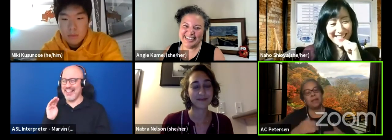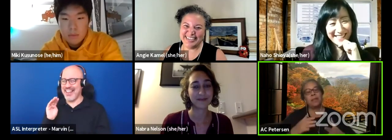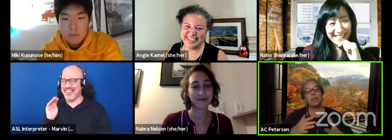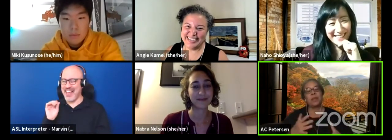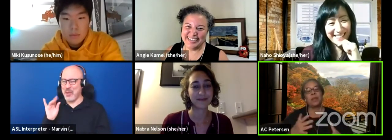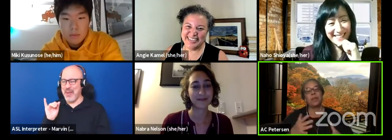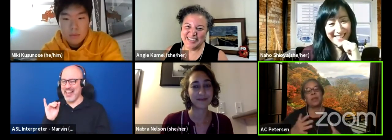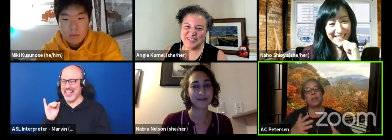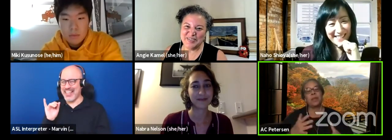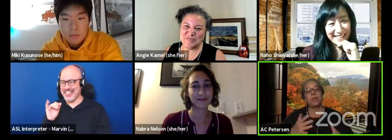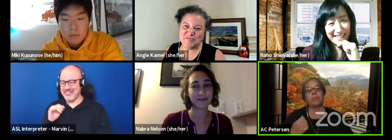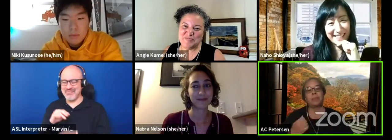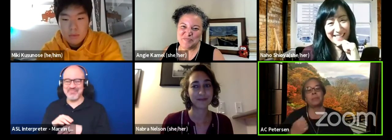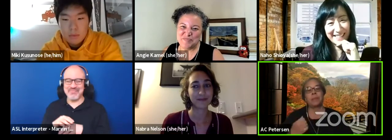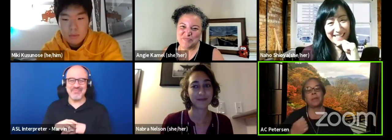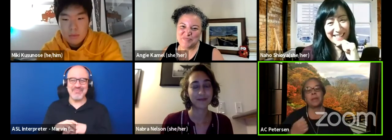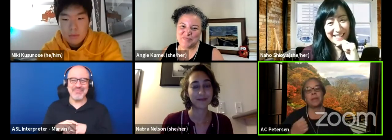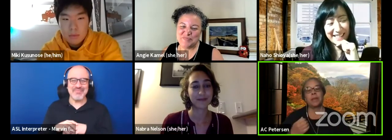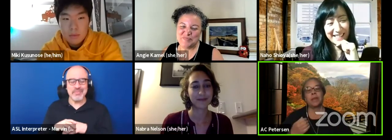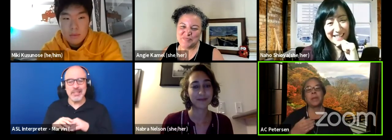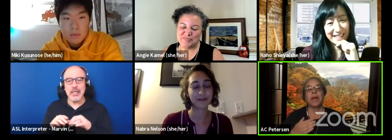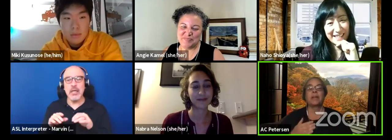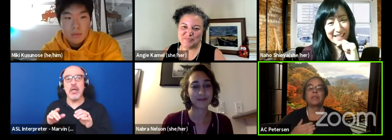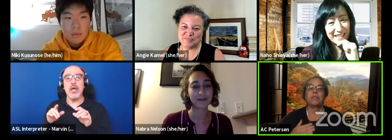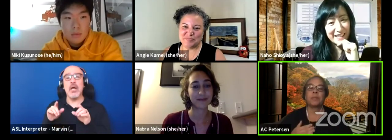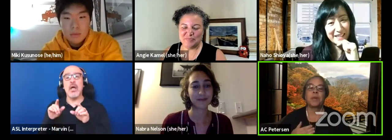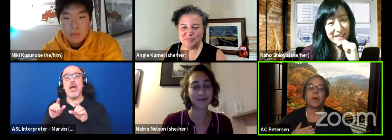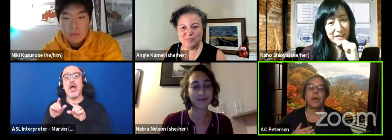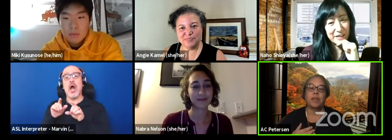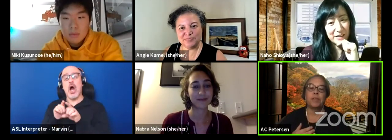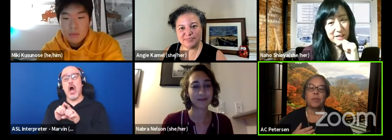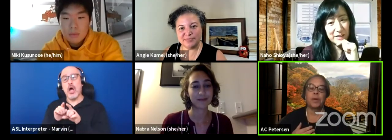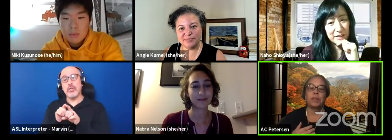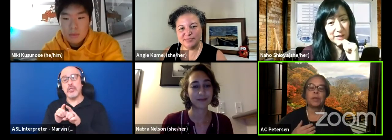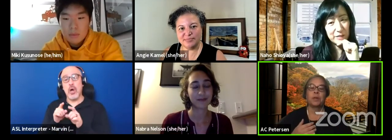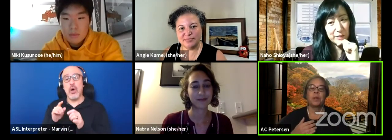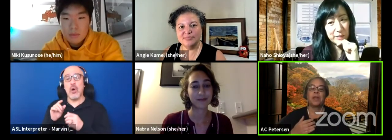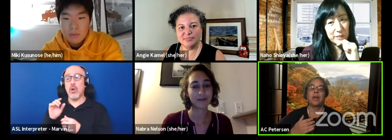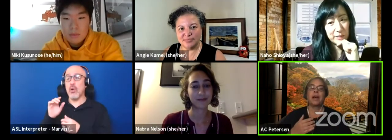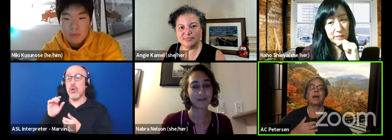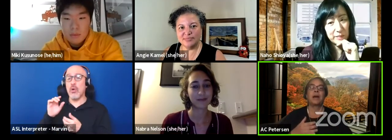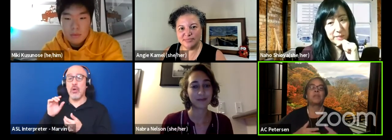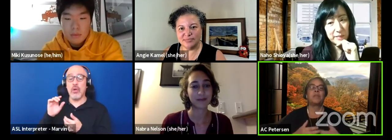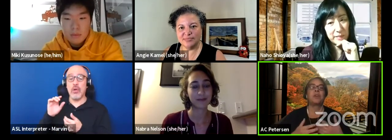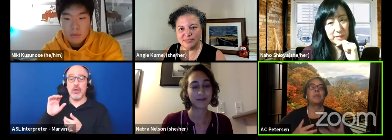And the other thing that just coming at it from a choreographer point of view,